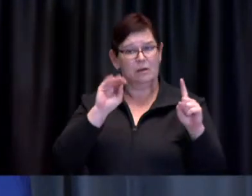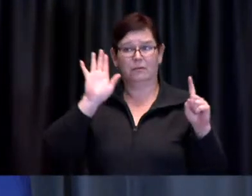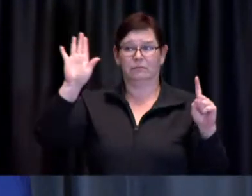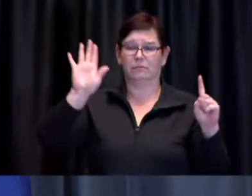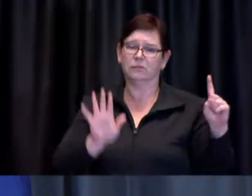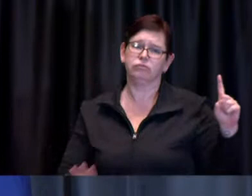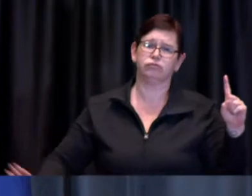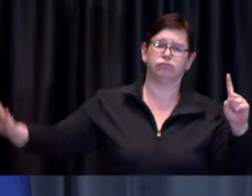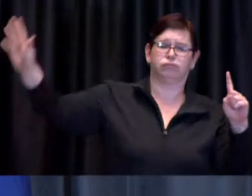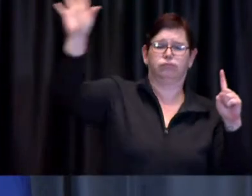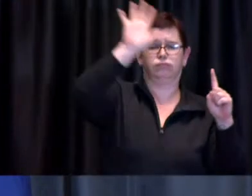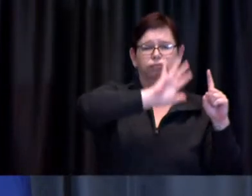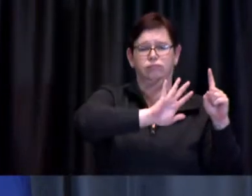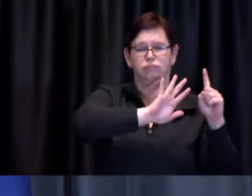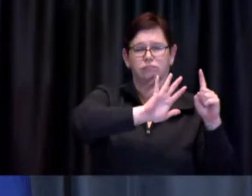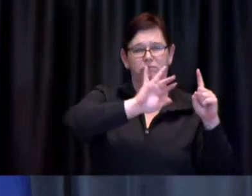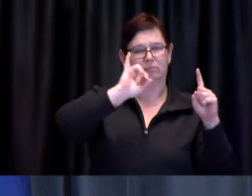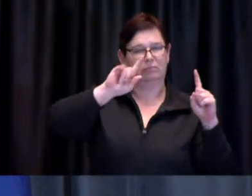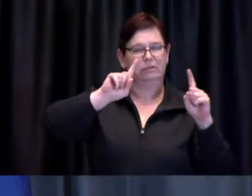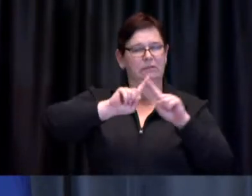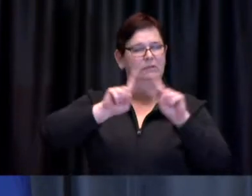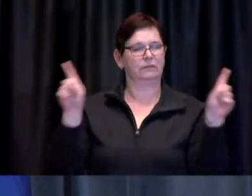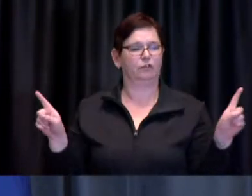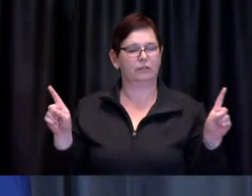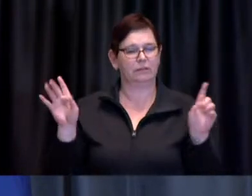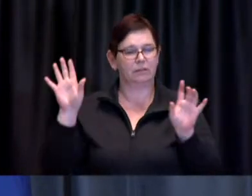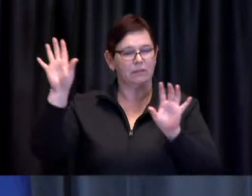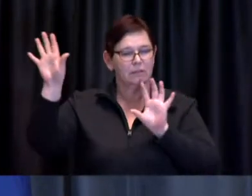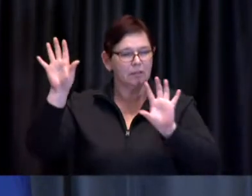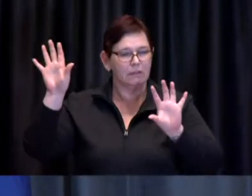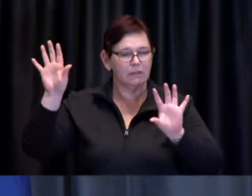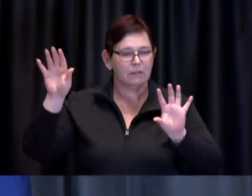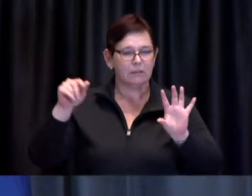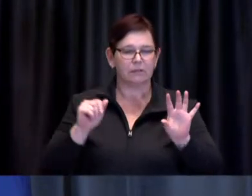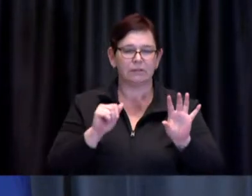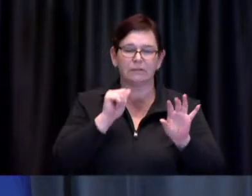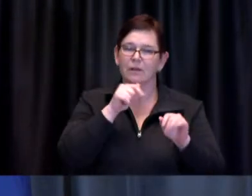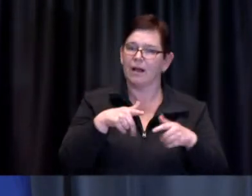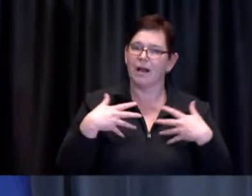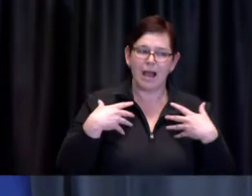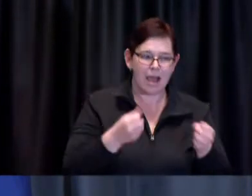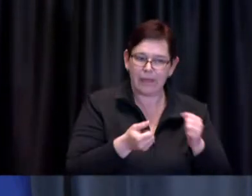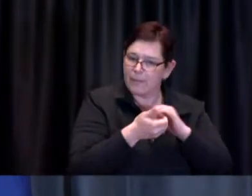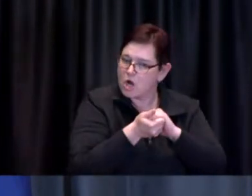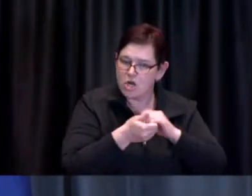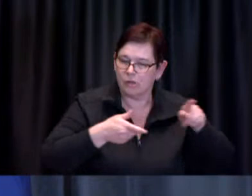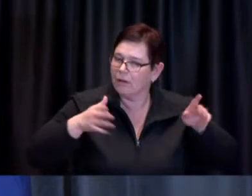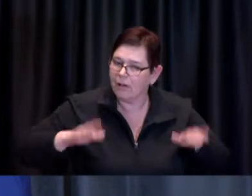vaccine clinics to that age category yet we know that at in due course and at some point hopefully